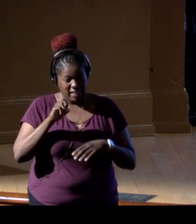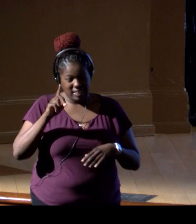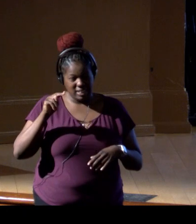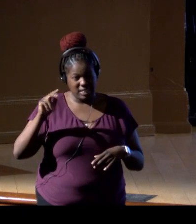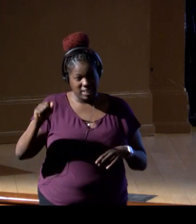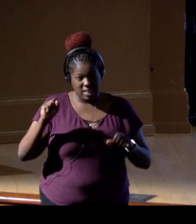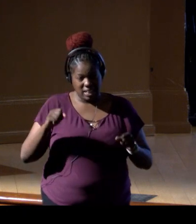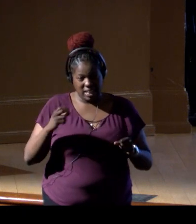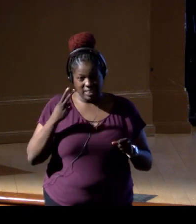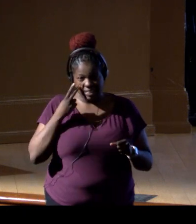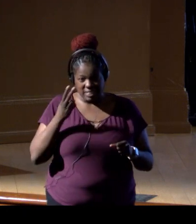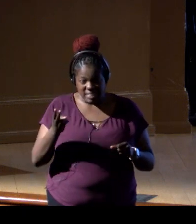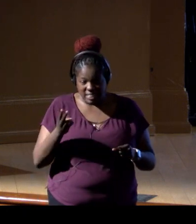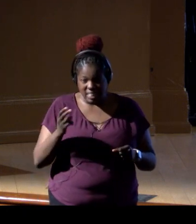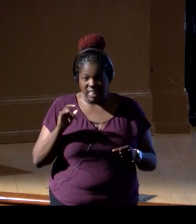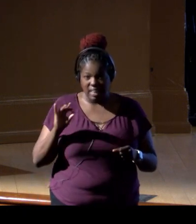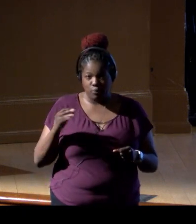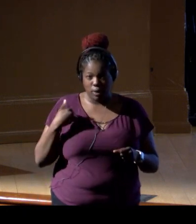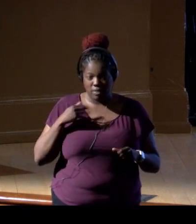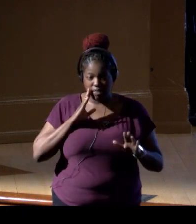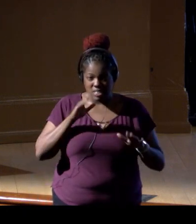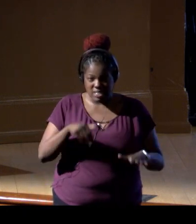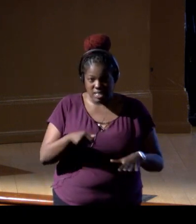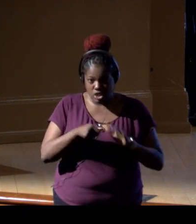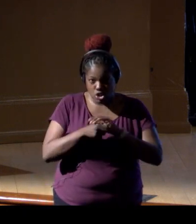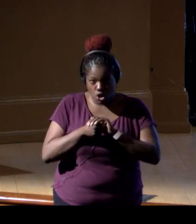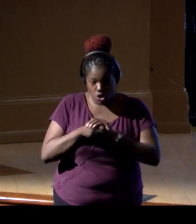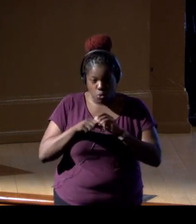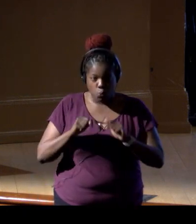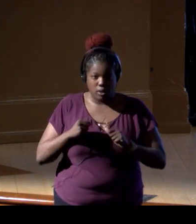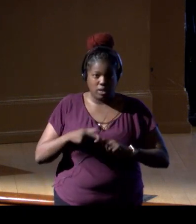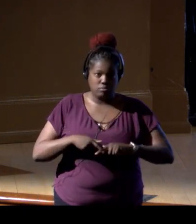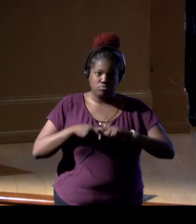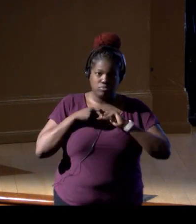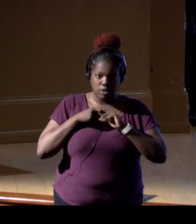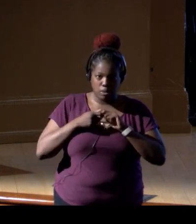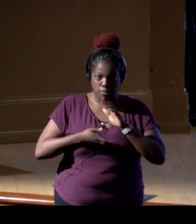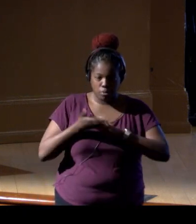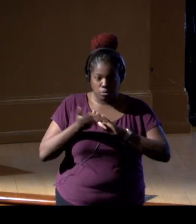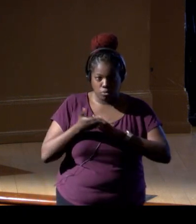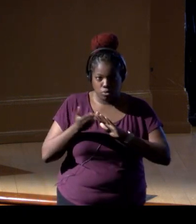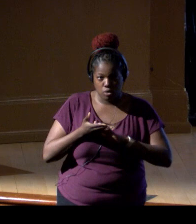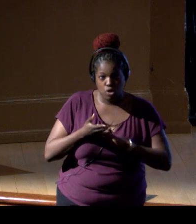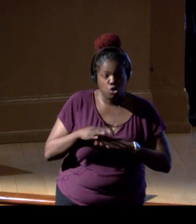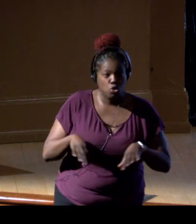if sea turtles are in the area, so we could stop operations. Critical mineral mining, these deep sea nodules